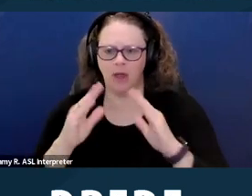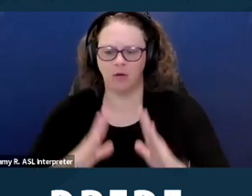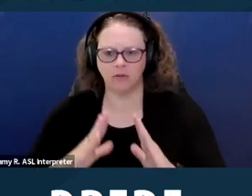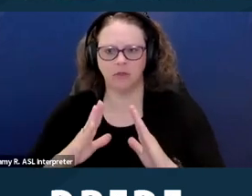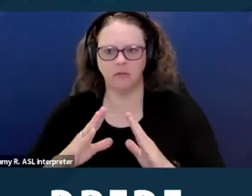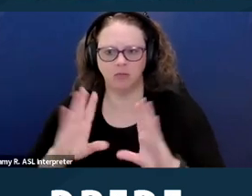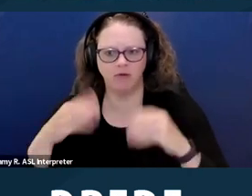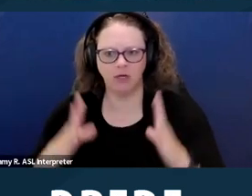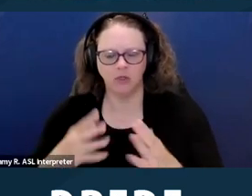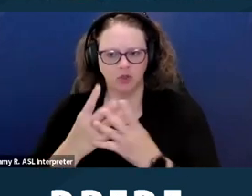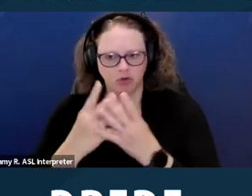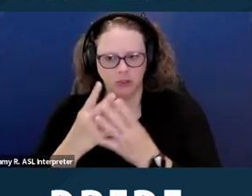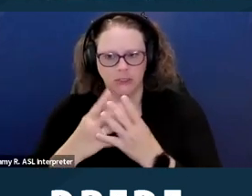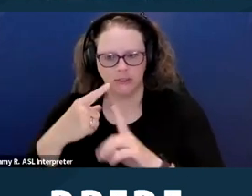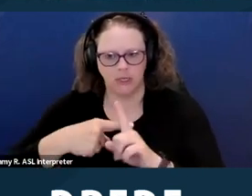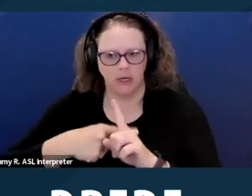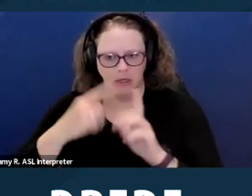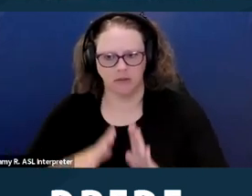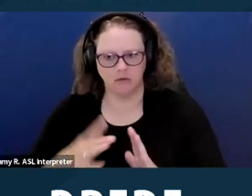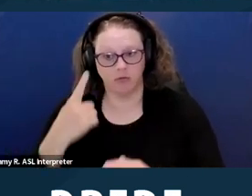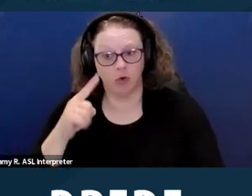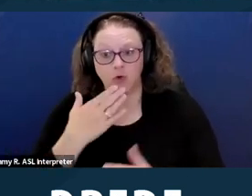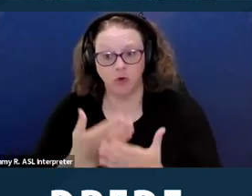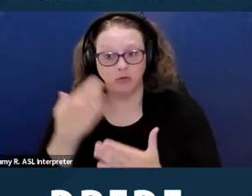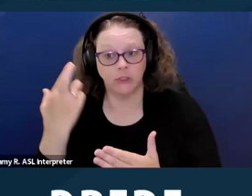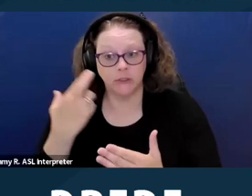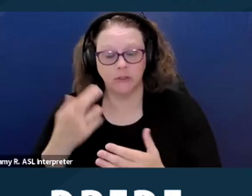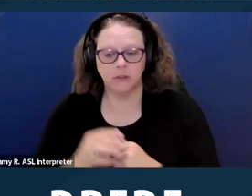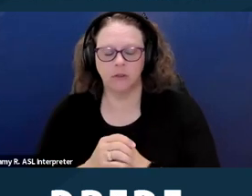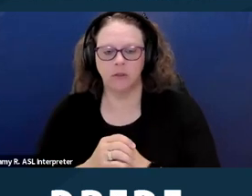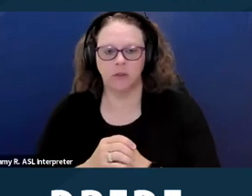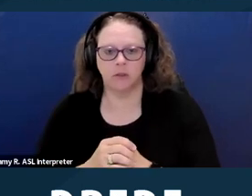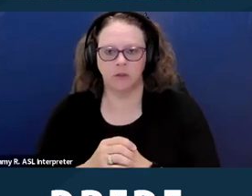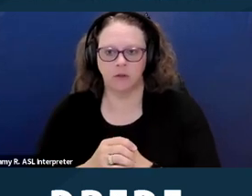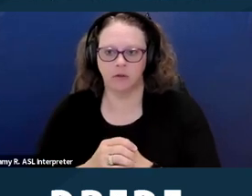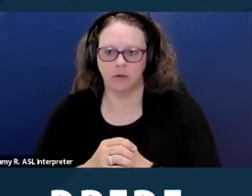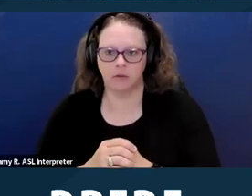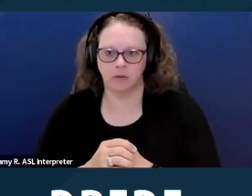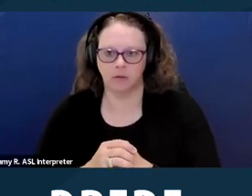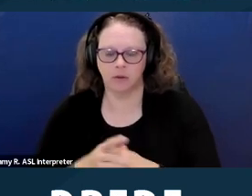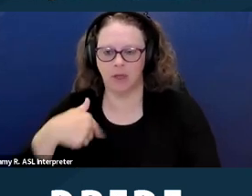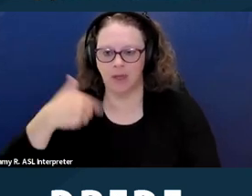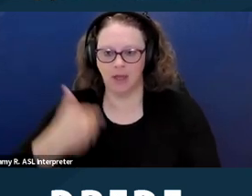into screening potential tenants. As an agency that represents tenants